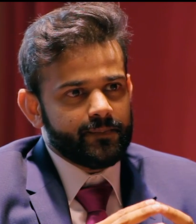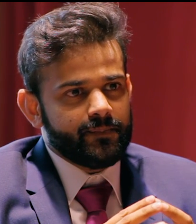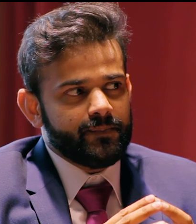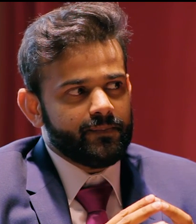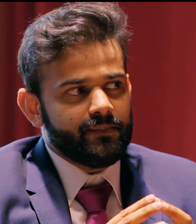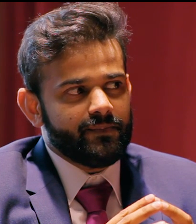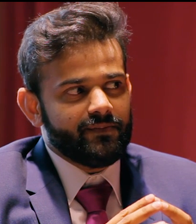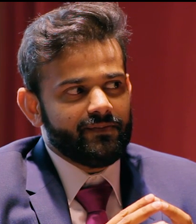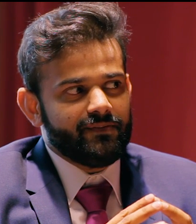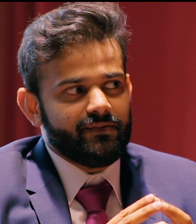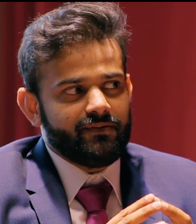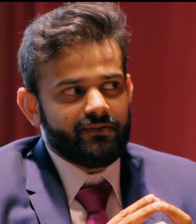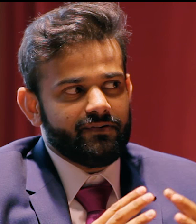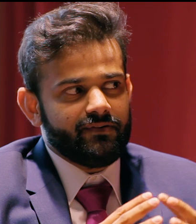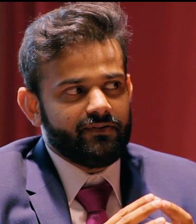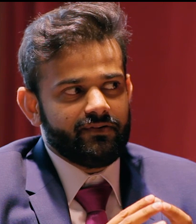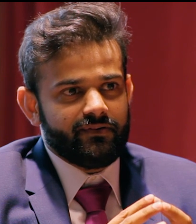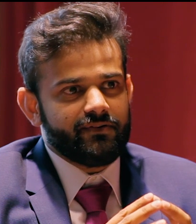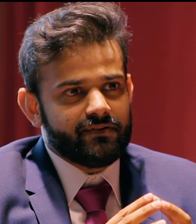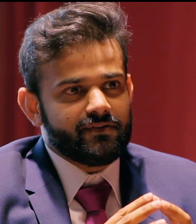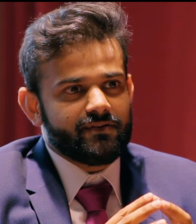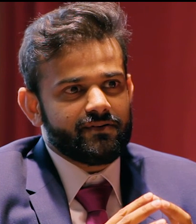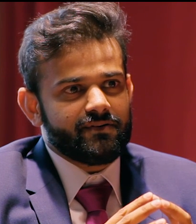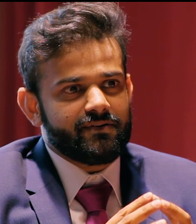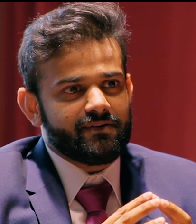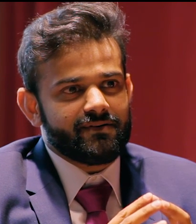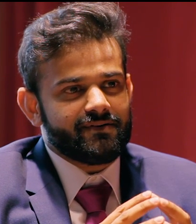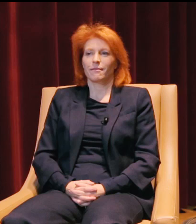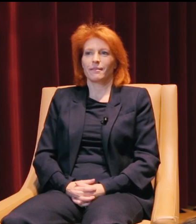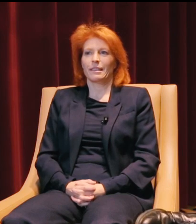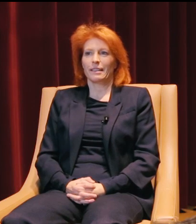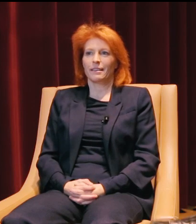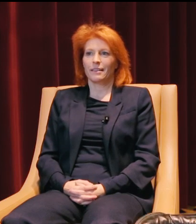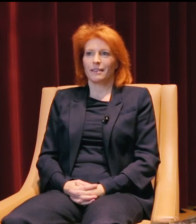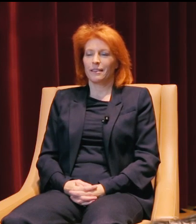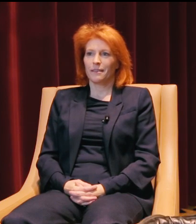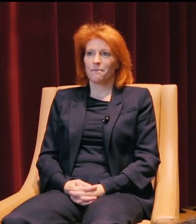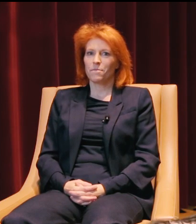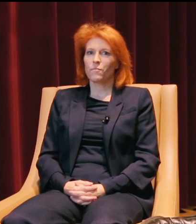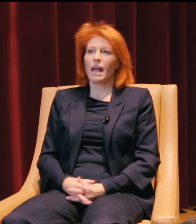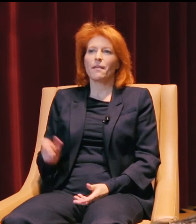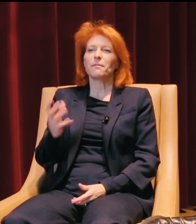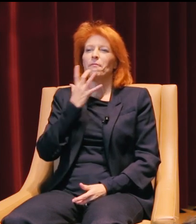okay so tell me about your favorite time as an MBA student. I had a couple favorite times.